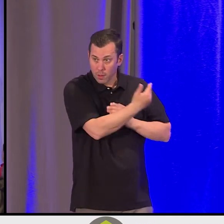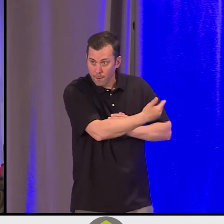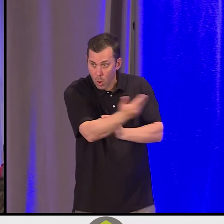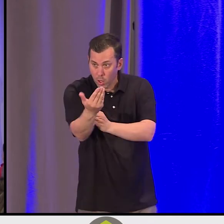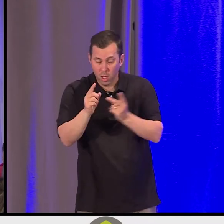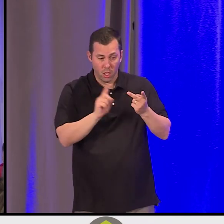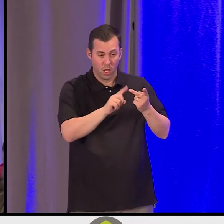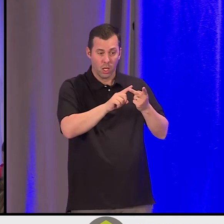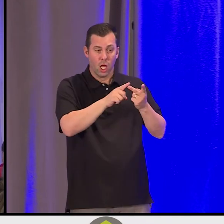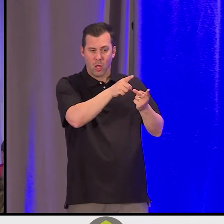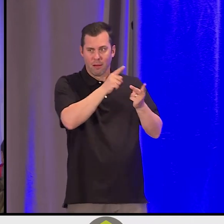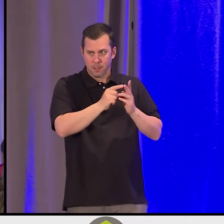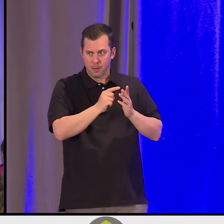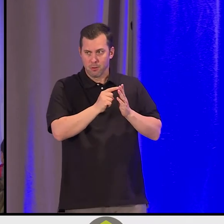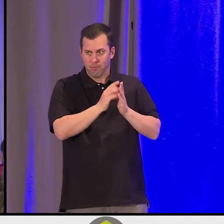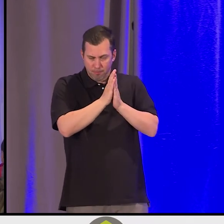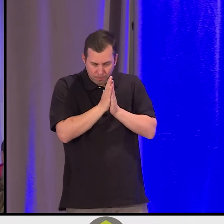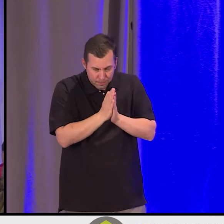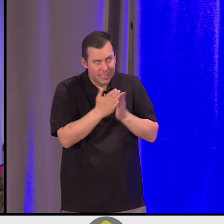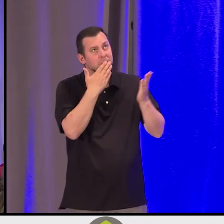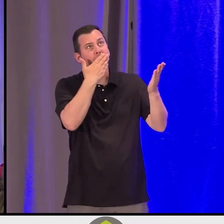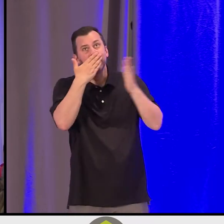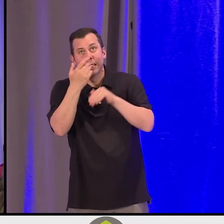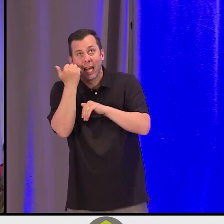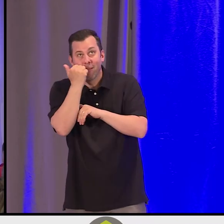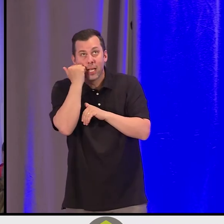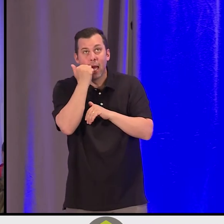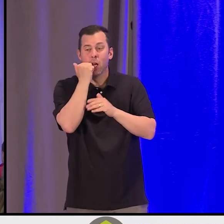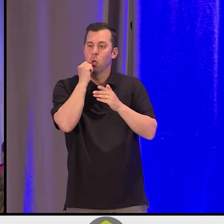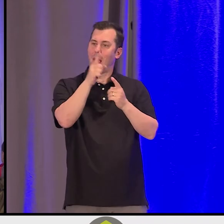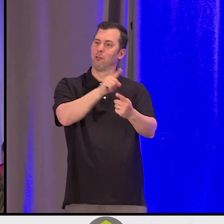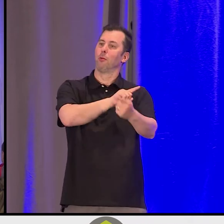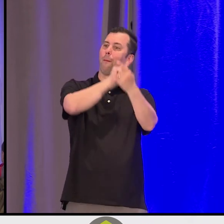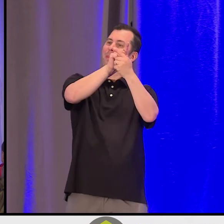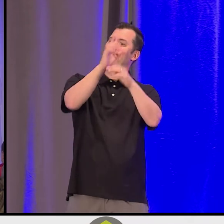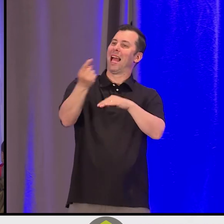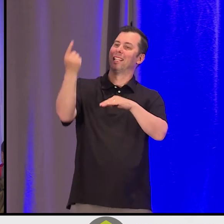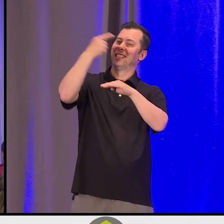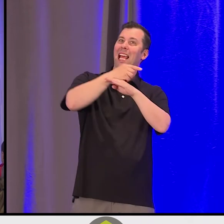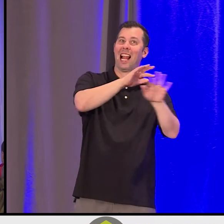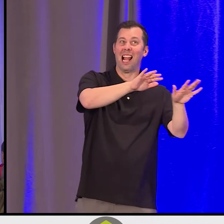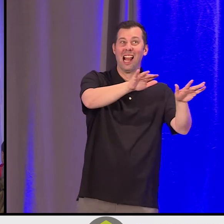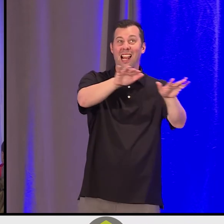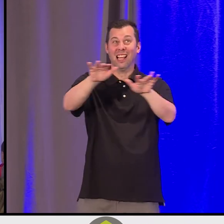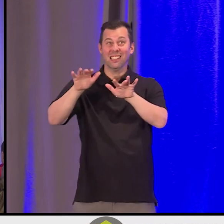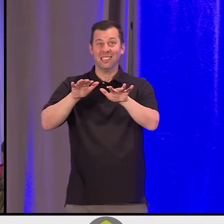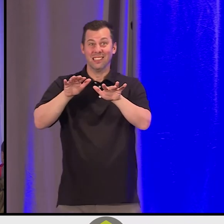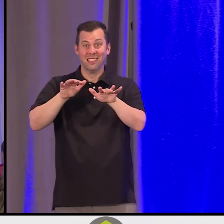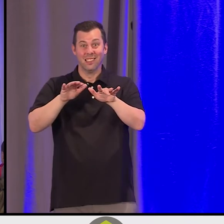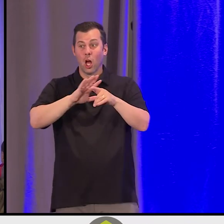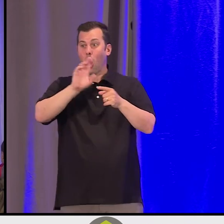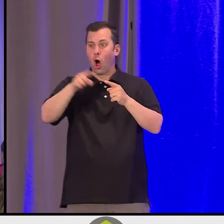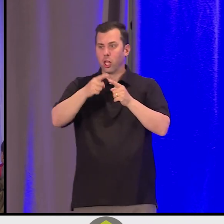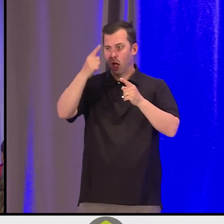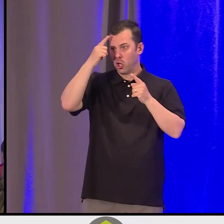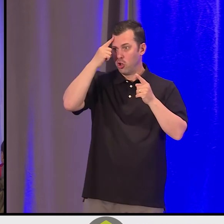Greet the day!" he would -- he would encourage. All the neuroscientists tell us, "You know, we got a dehydrated brain.